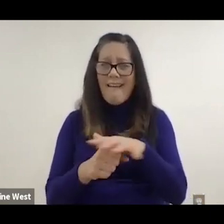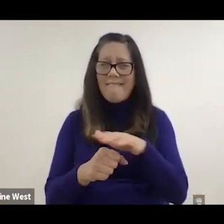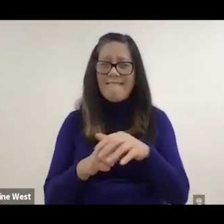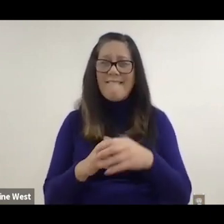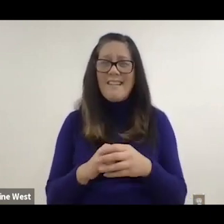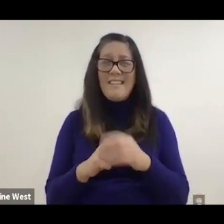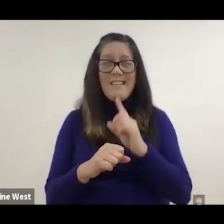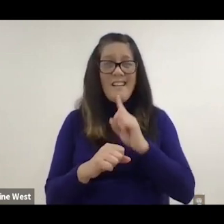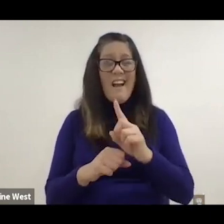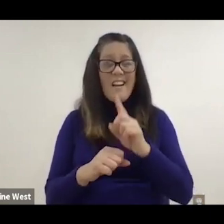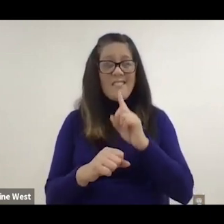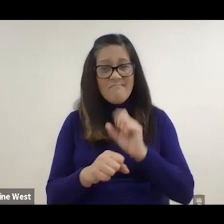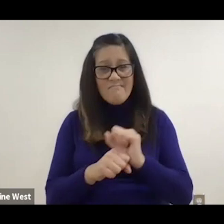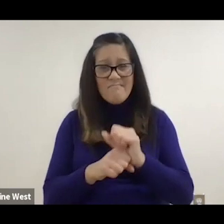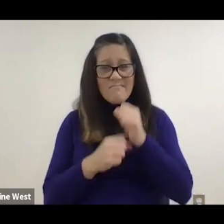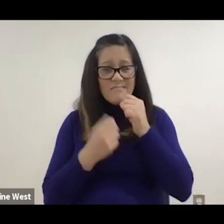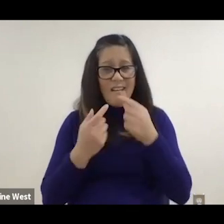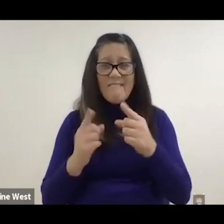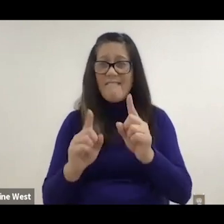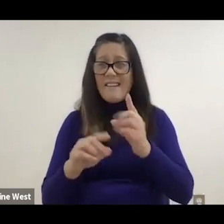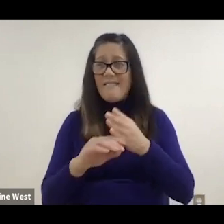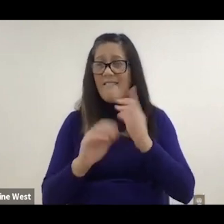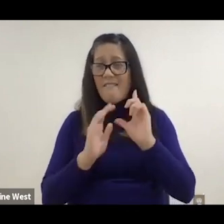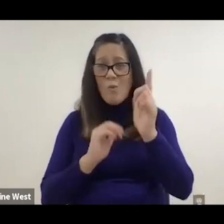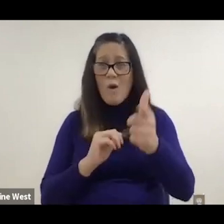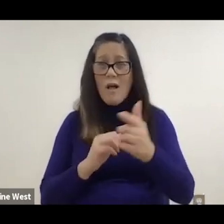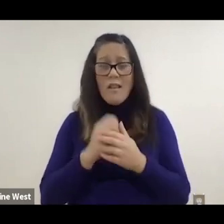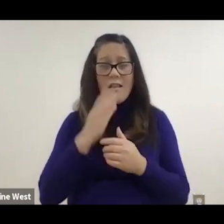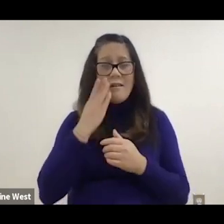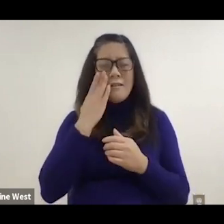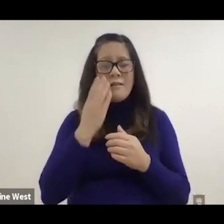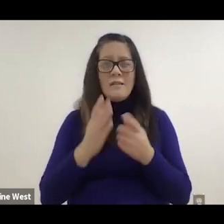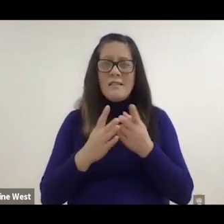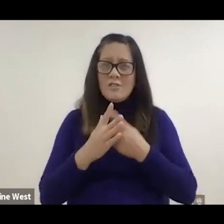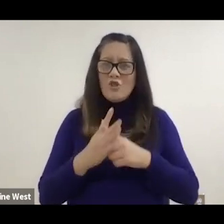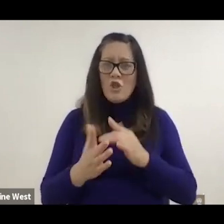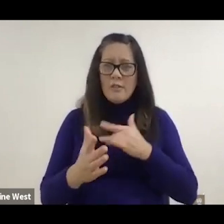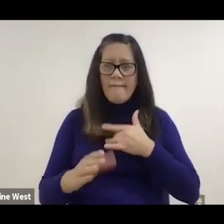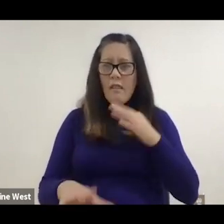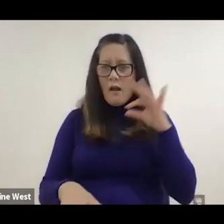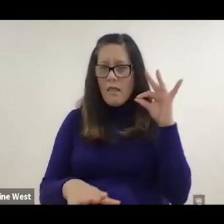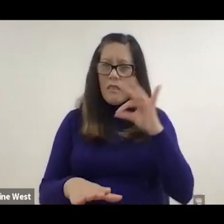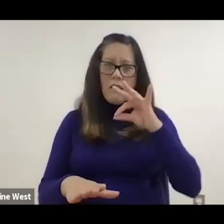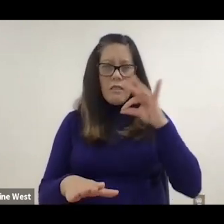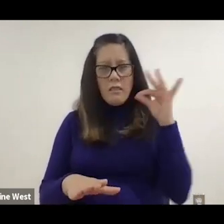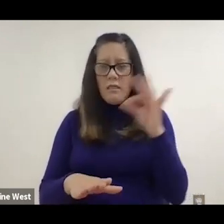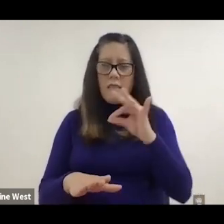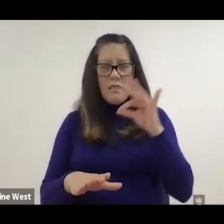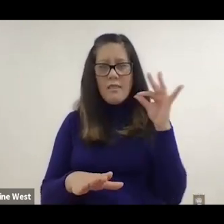they actually turn out to be ineffective after awhile because they start to feel like nagging.